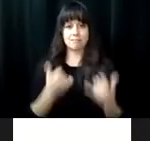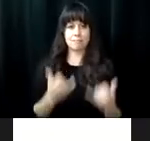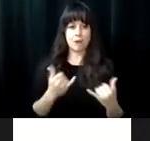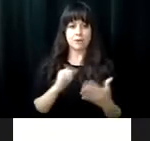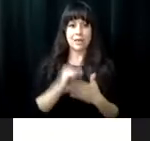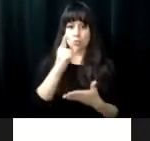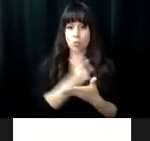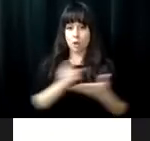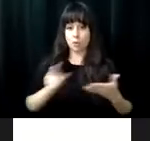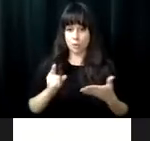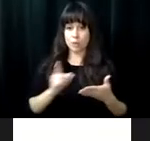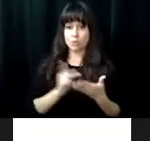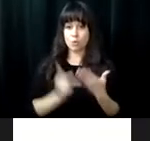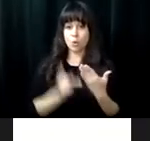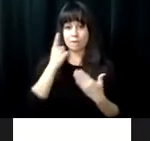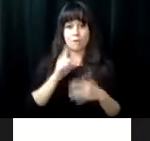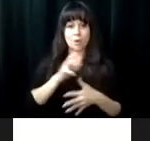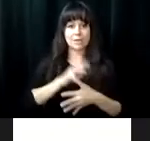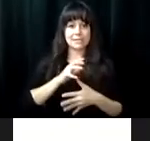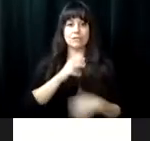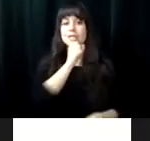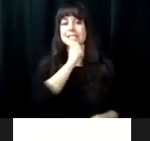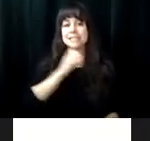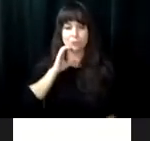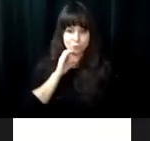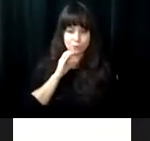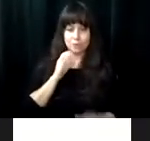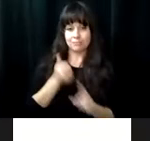the live program, live active, live healthy, life mod certain is